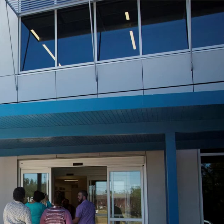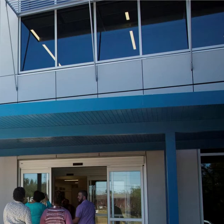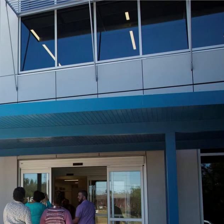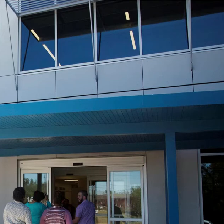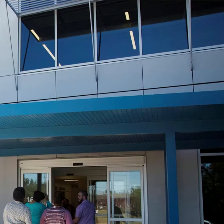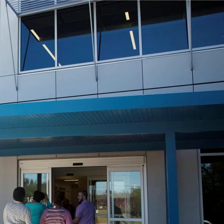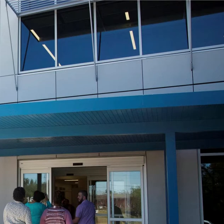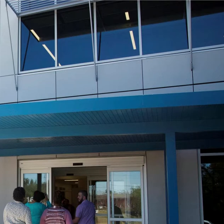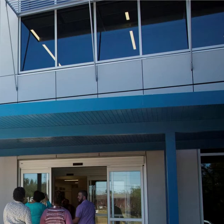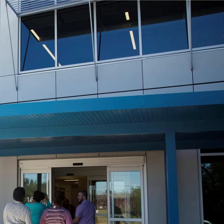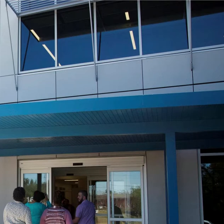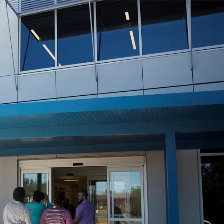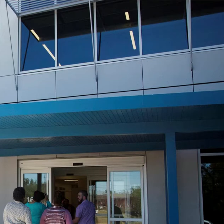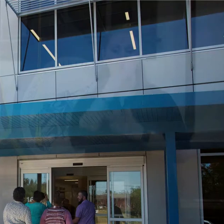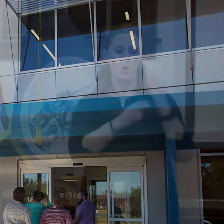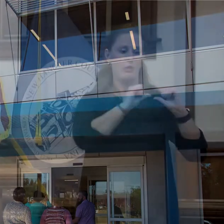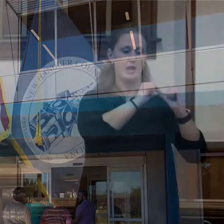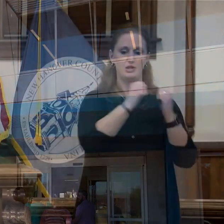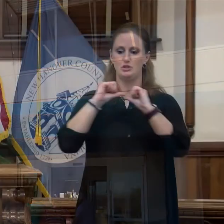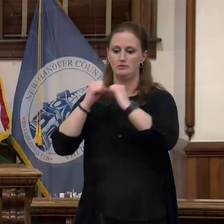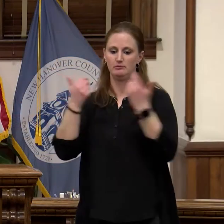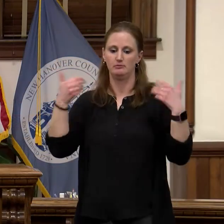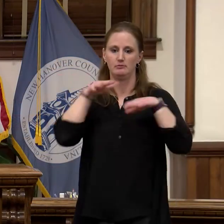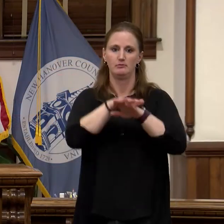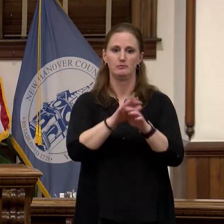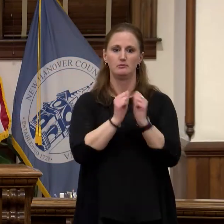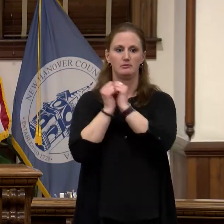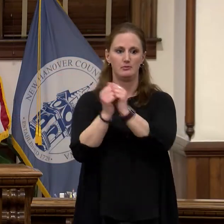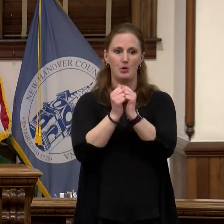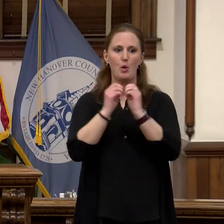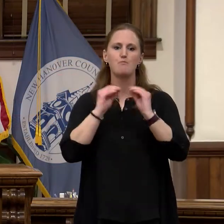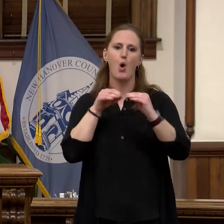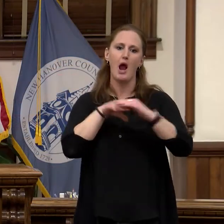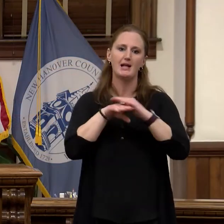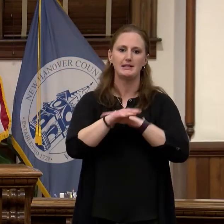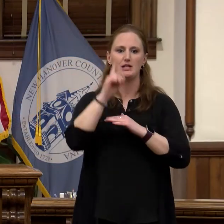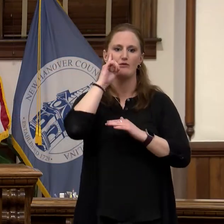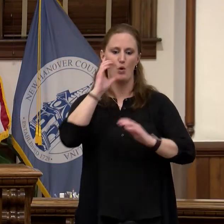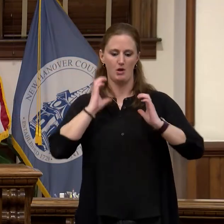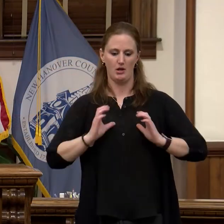access for our customers. Since we consolidated we have streamlined